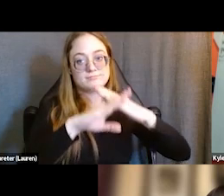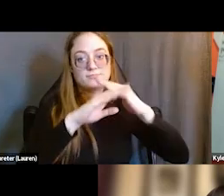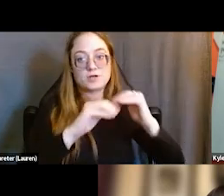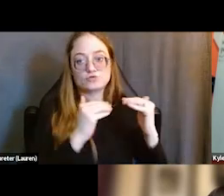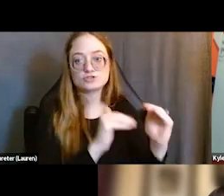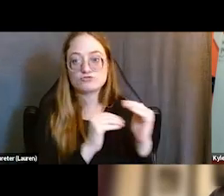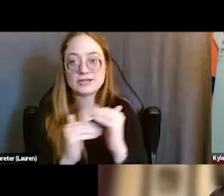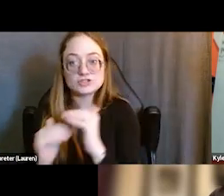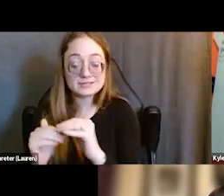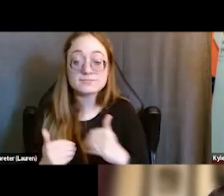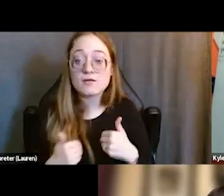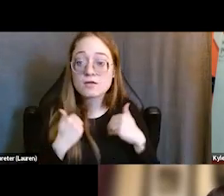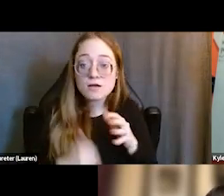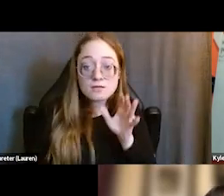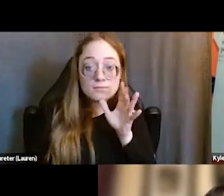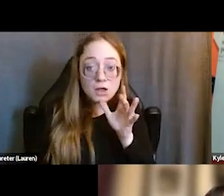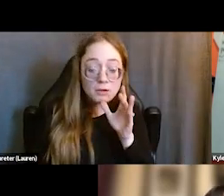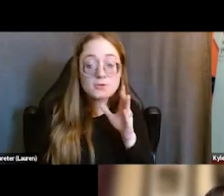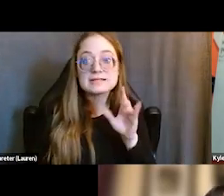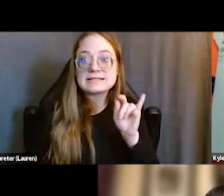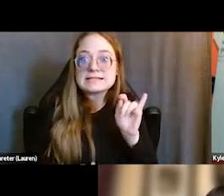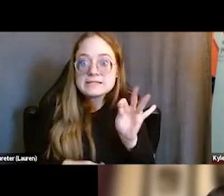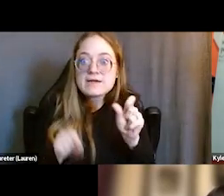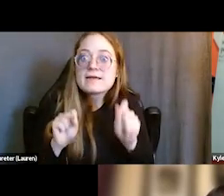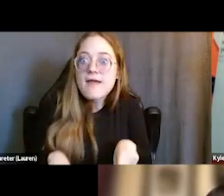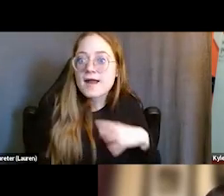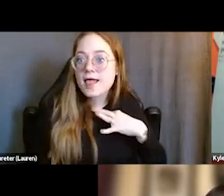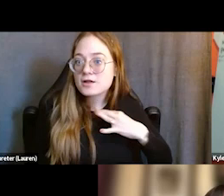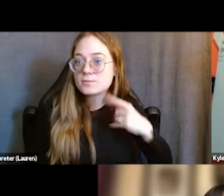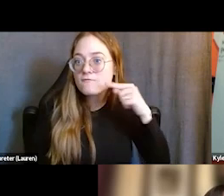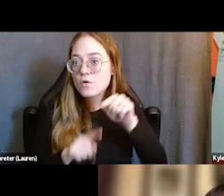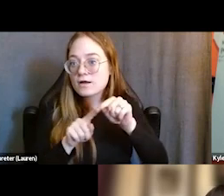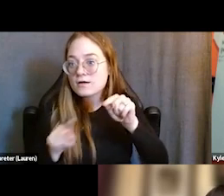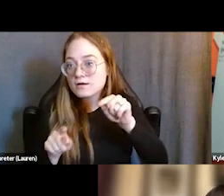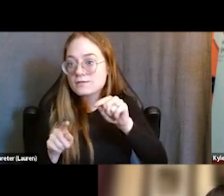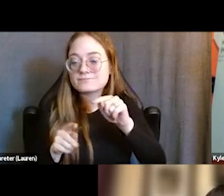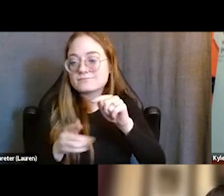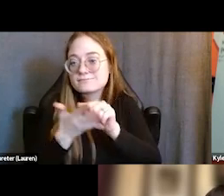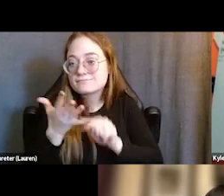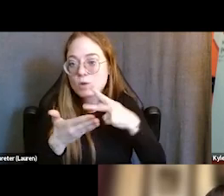who are young mothers, are able to be eligible for these programs and have their children with them,